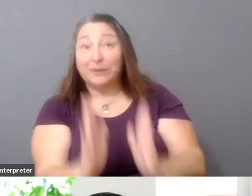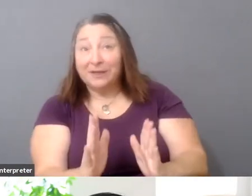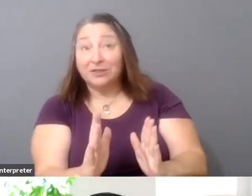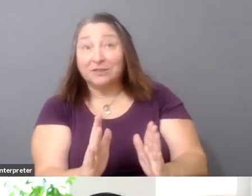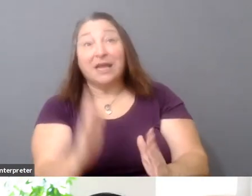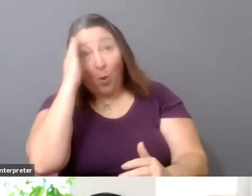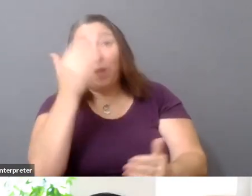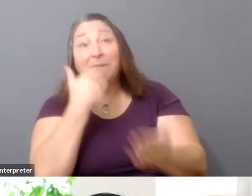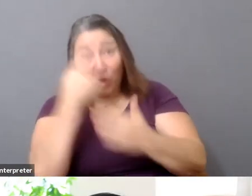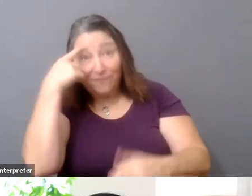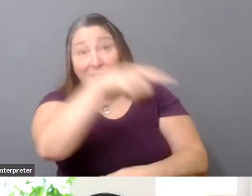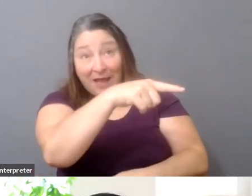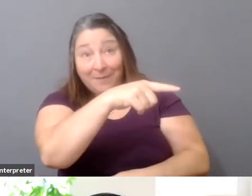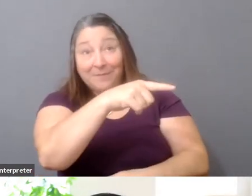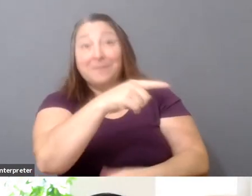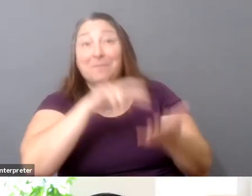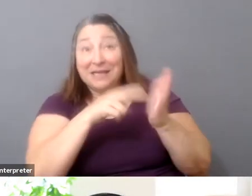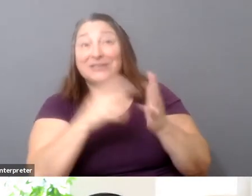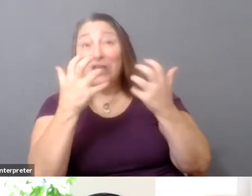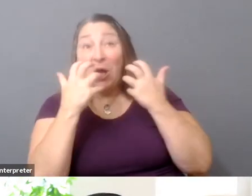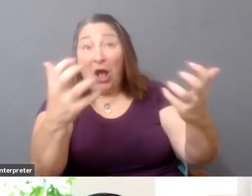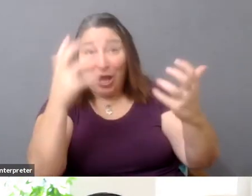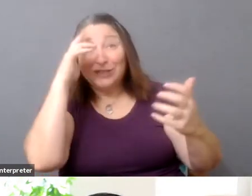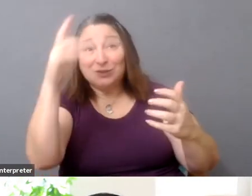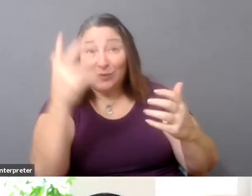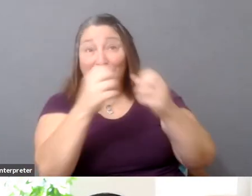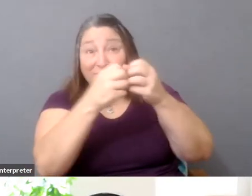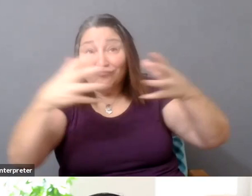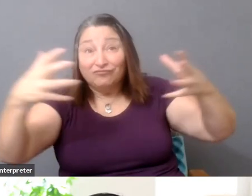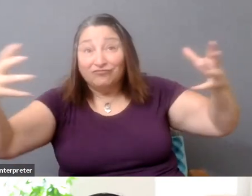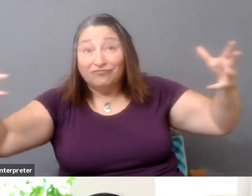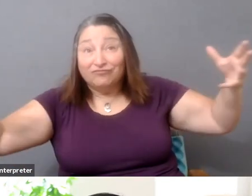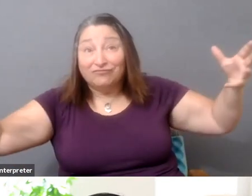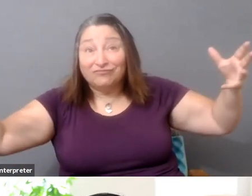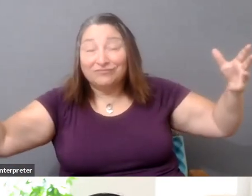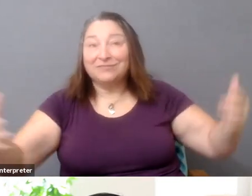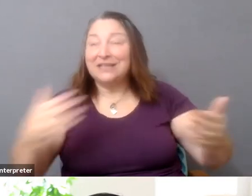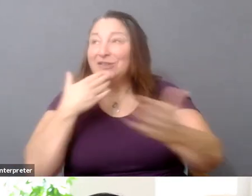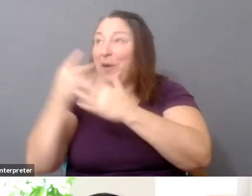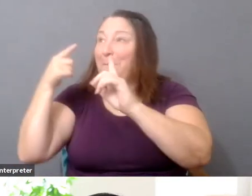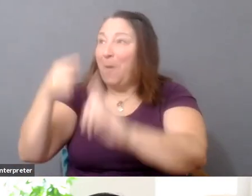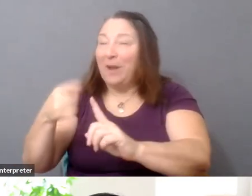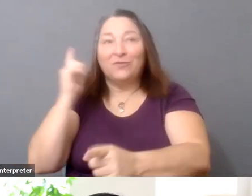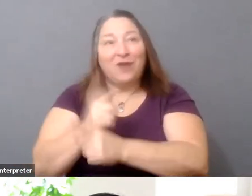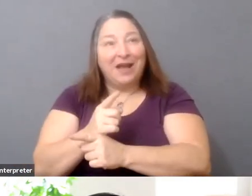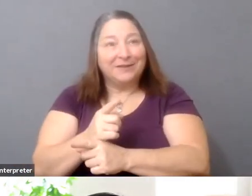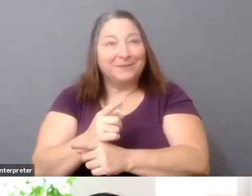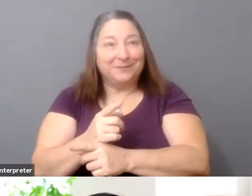They will expand their audiences. That's a great point. Yeah, and like Gary said, just social pressure